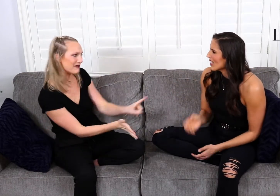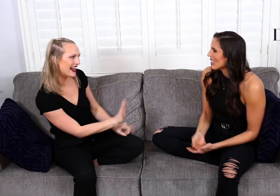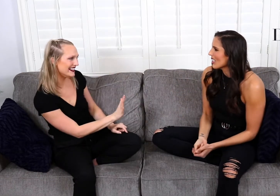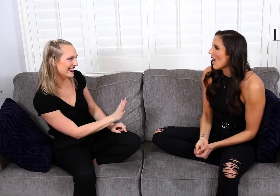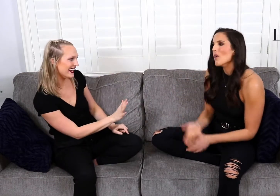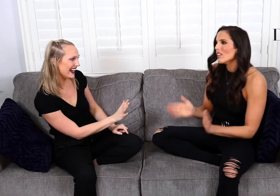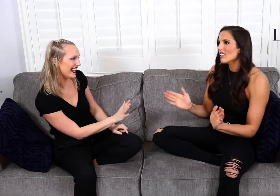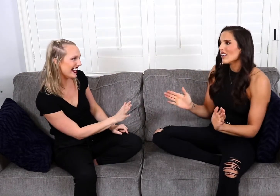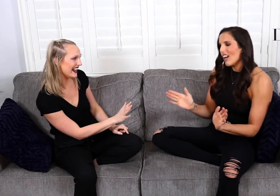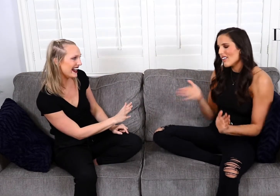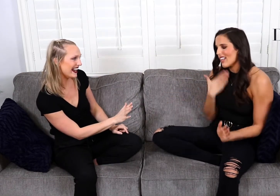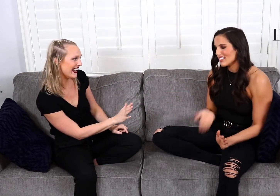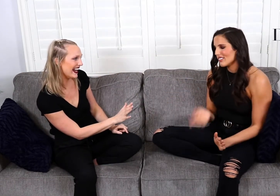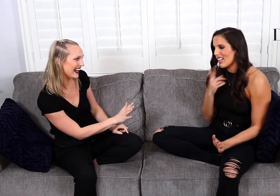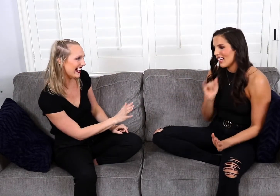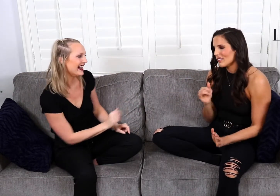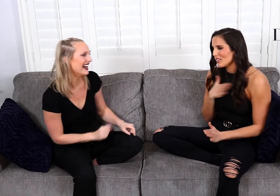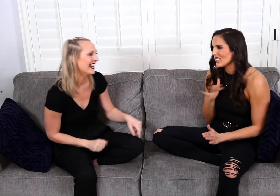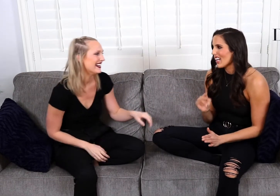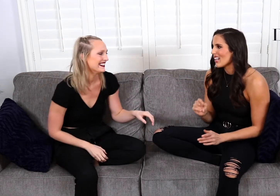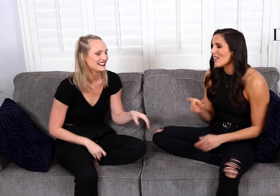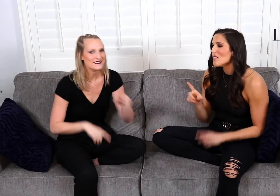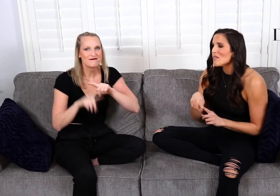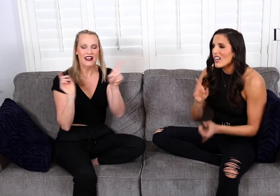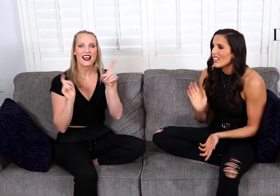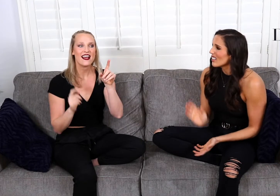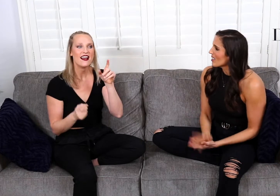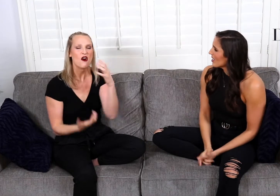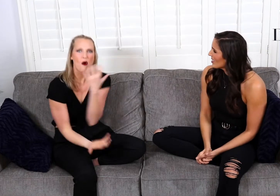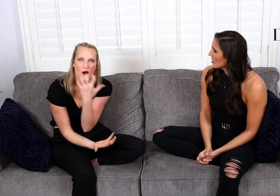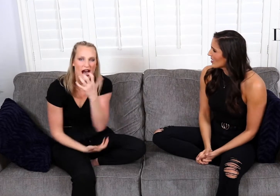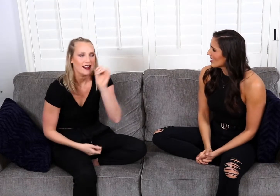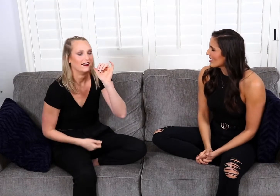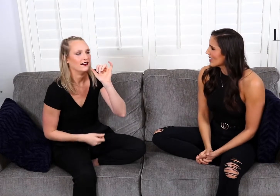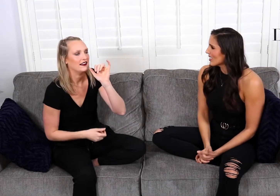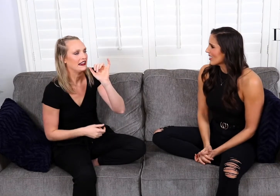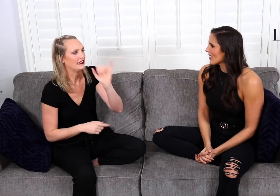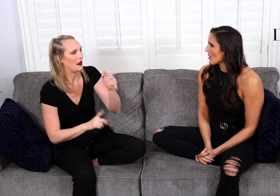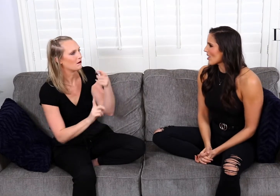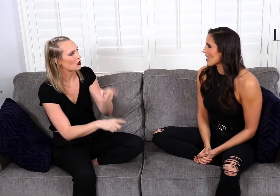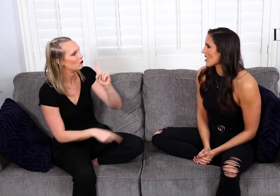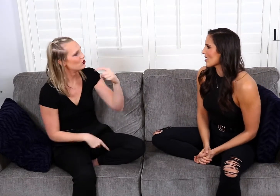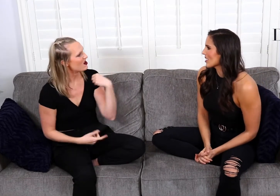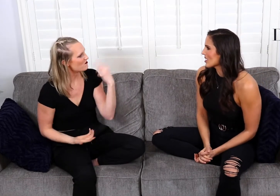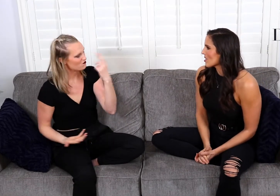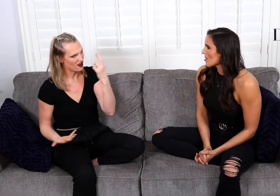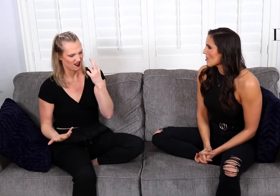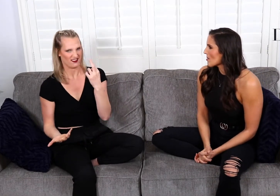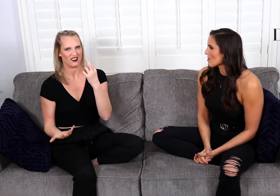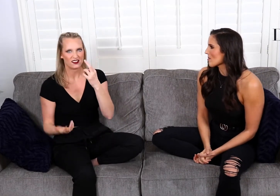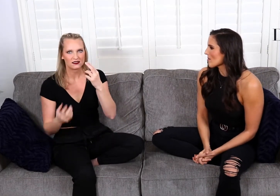And I paid! - I appreciate that. But yeah, like “Wow.” That was a point where I realized,